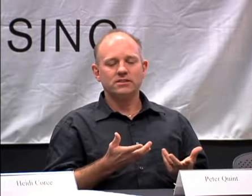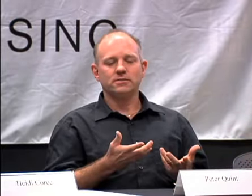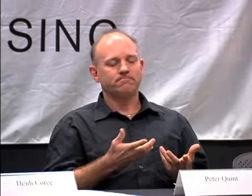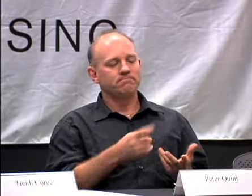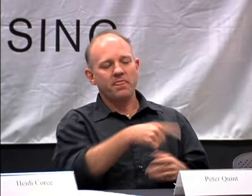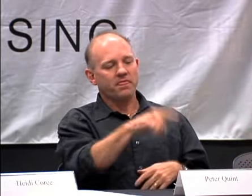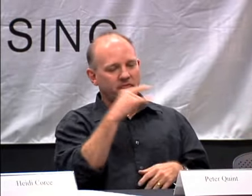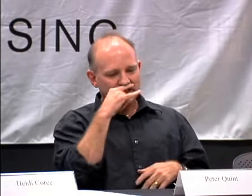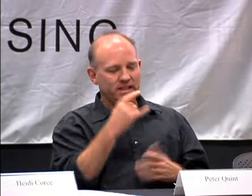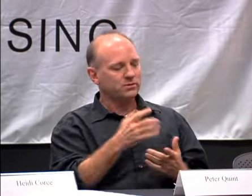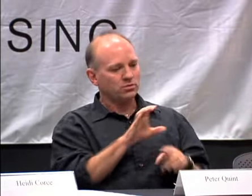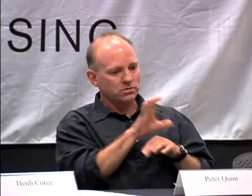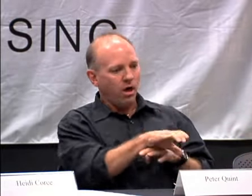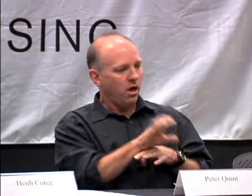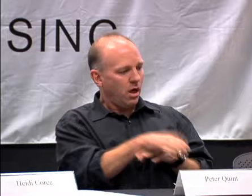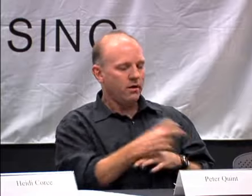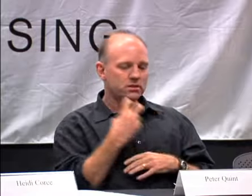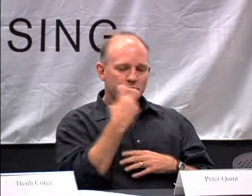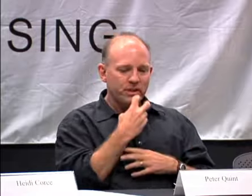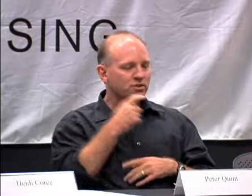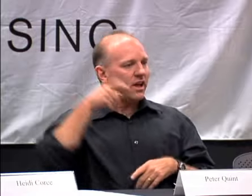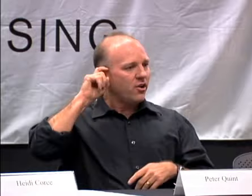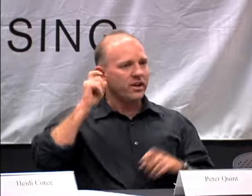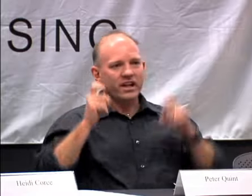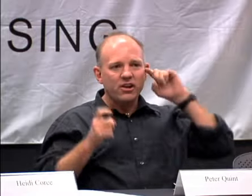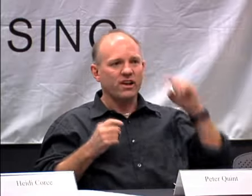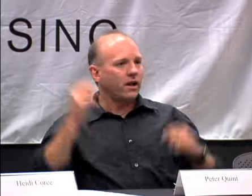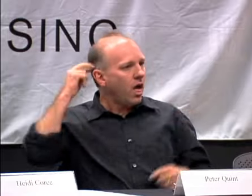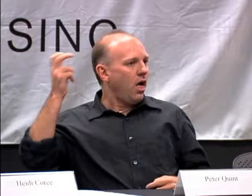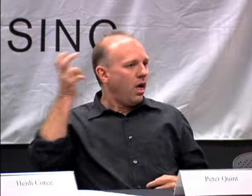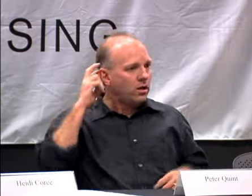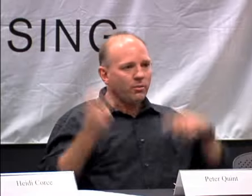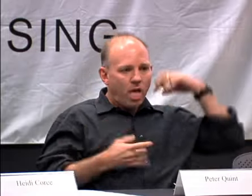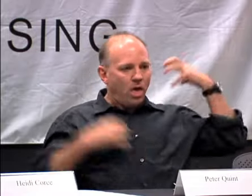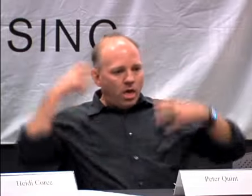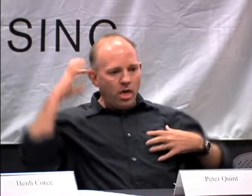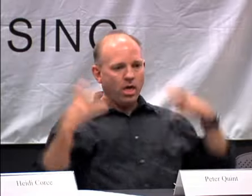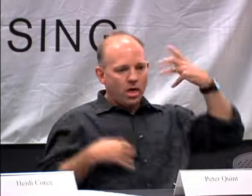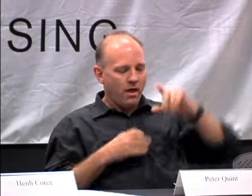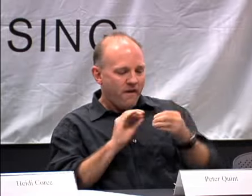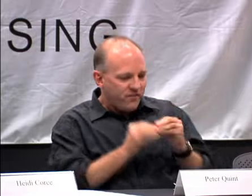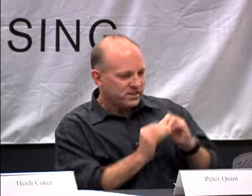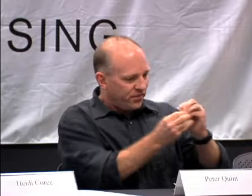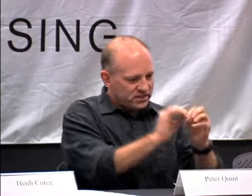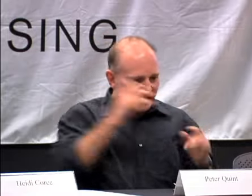TIME. THOSE KIDS WERE FORCED TO HEAR AND TO SPEAK AND COCHLEAR IMPLANTS